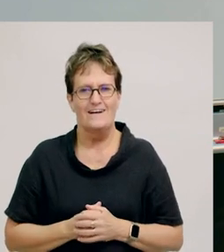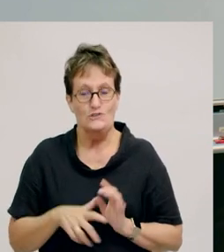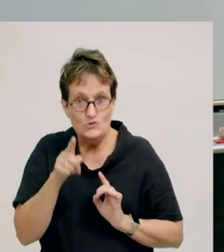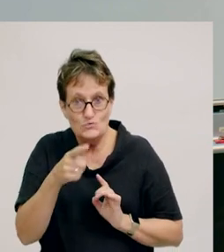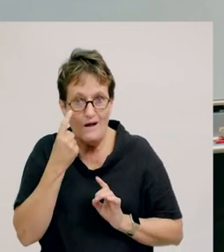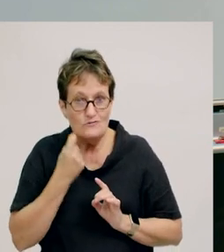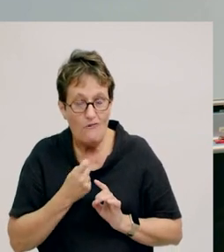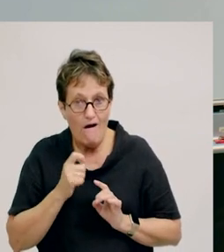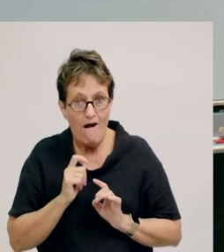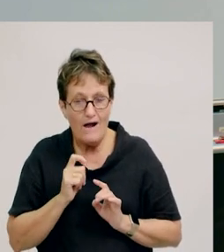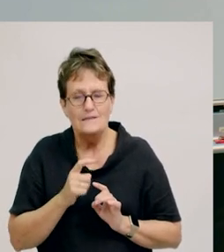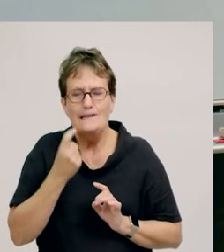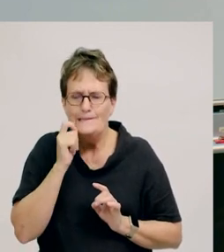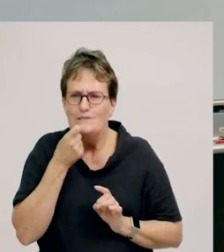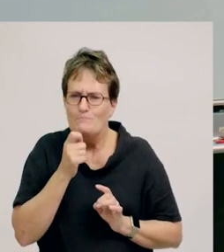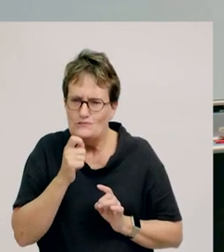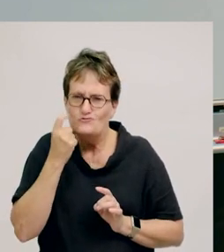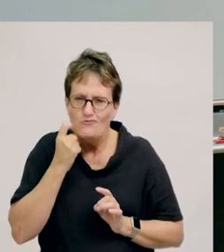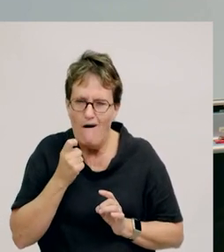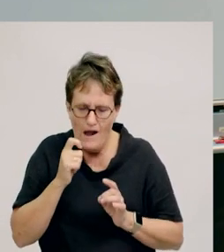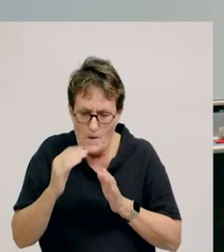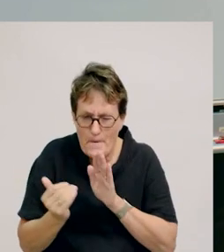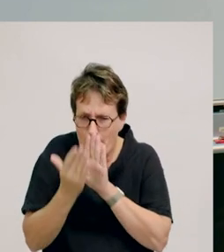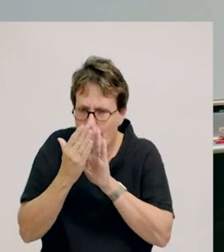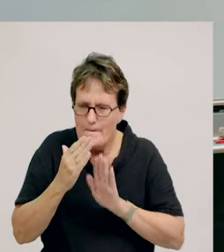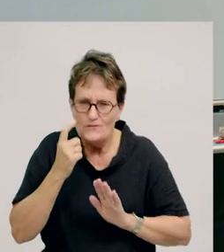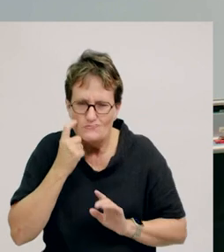Here’s something you can try. It’s a bit of a challenge to try at home later.